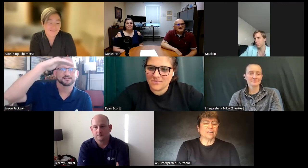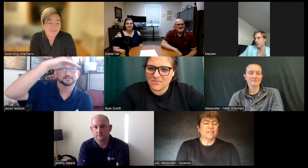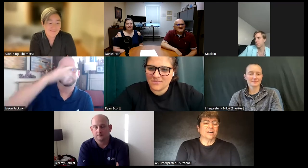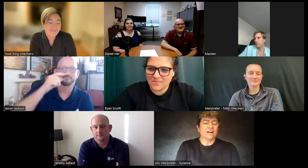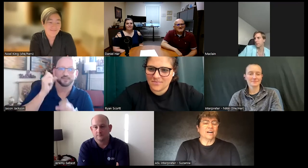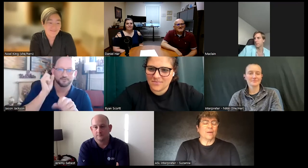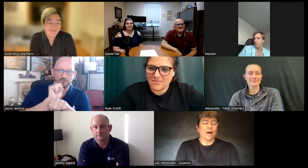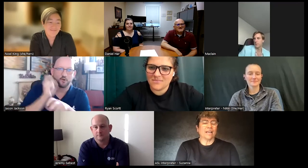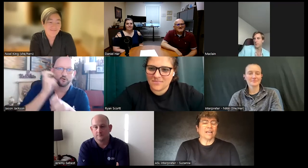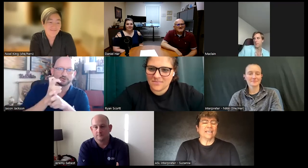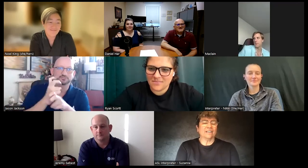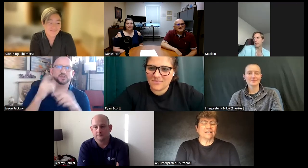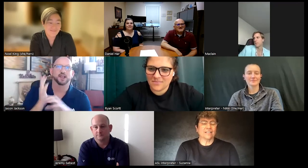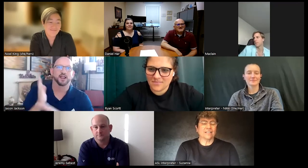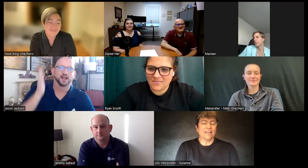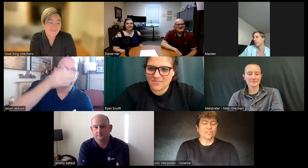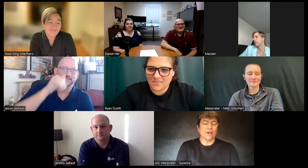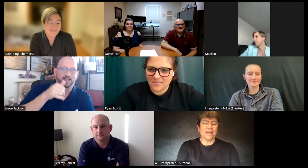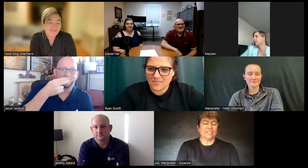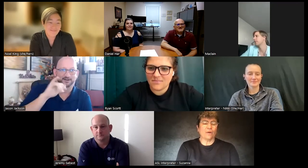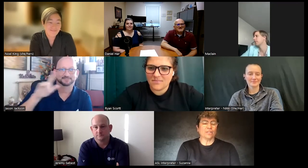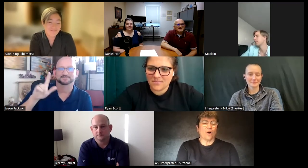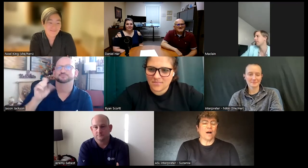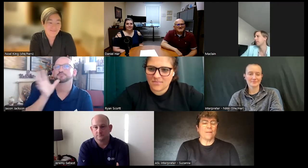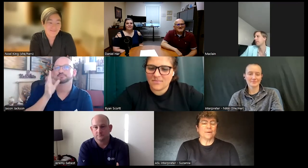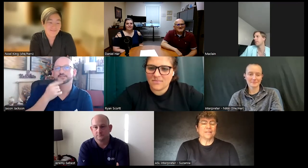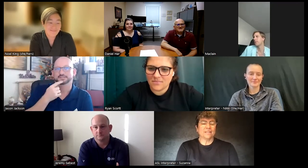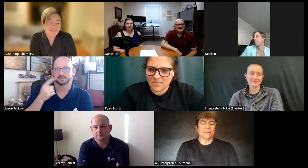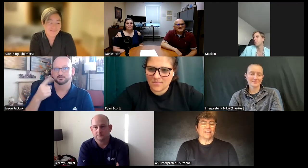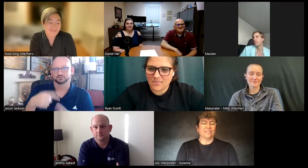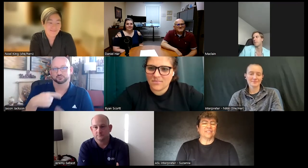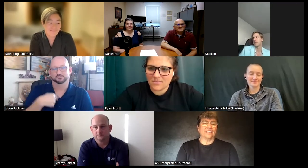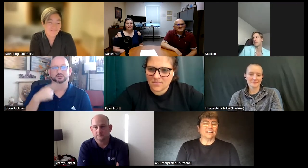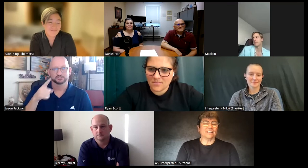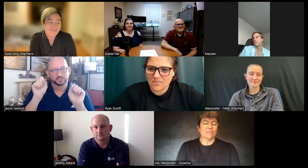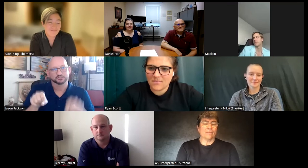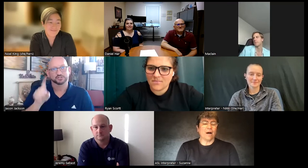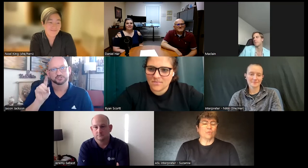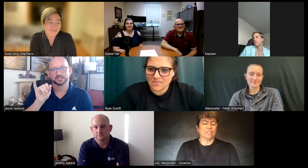uh about a hill and the train that would go up and the hill and my mom would say